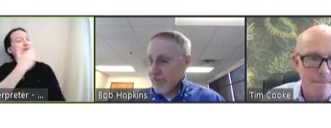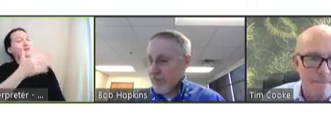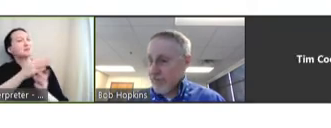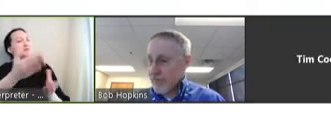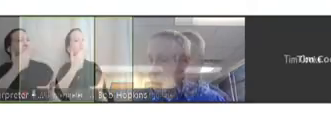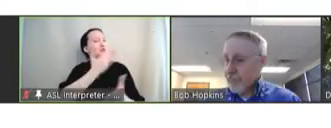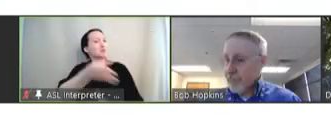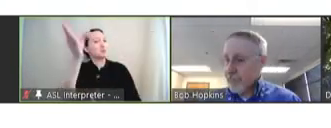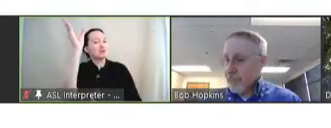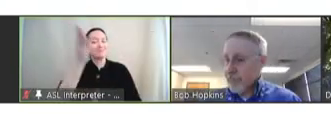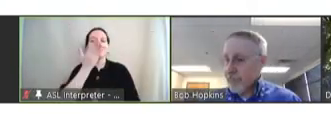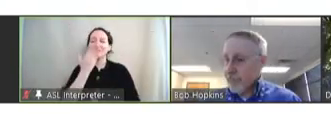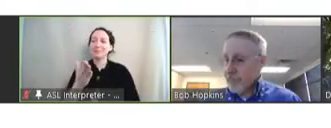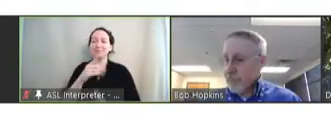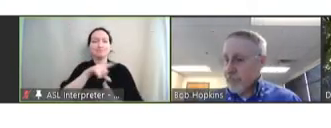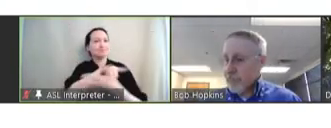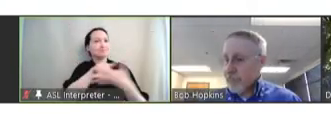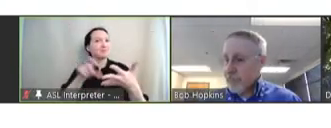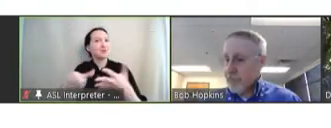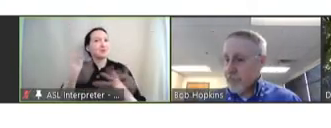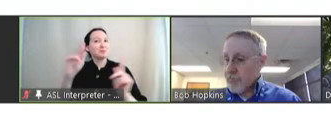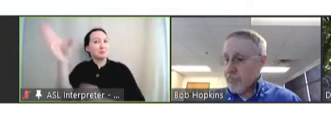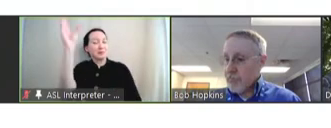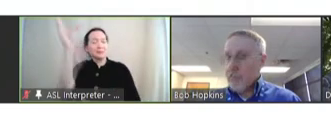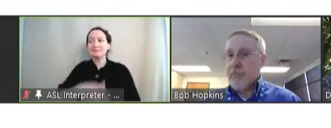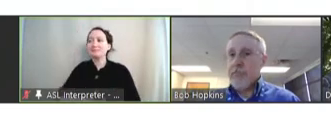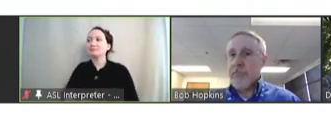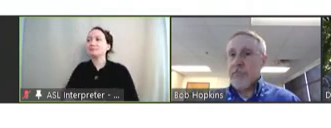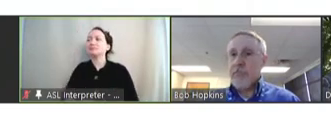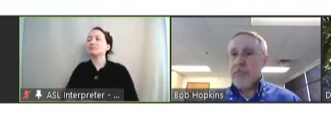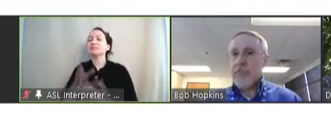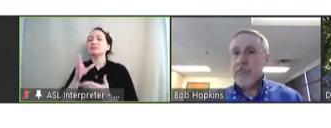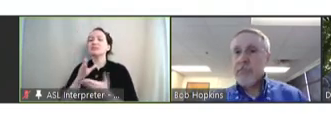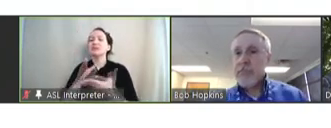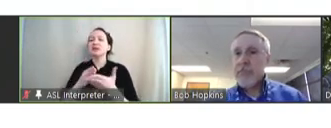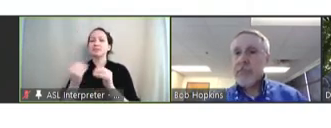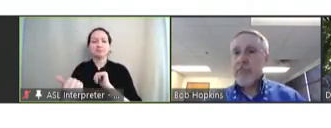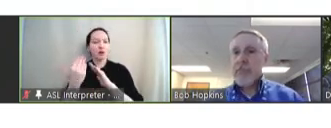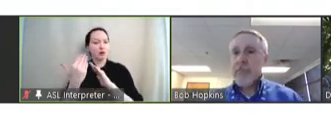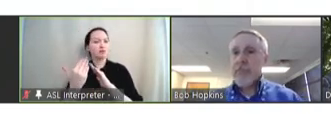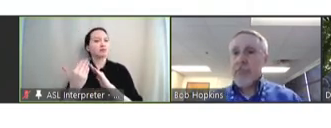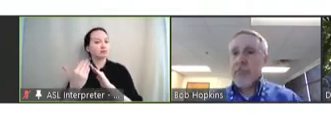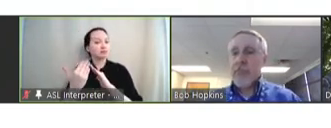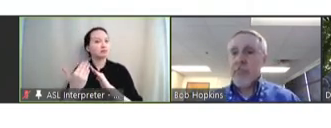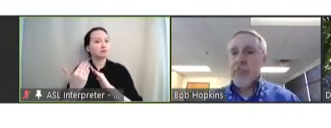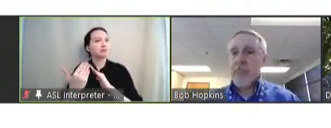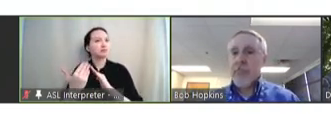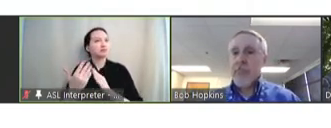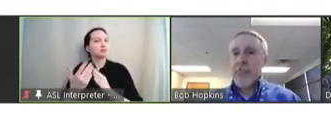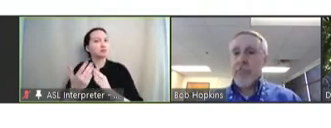and thanks also to all of the other presenters. In some ways, we have a rich potential agenda